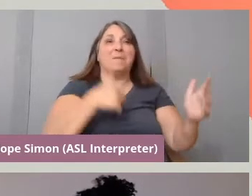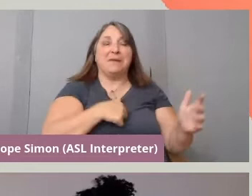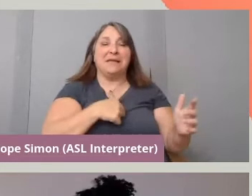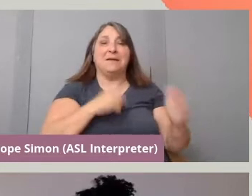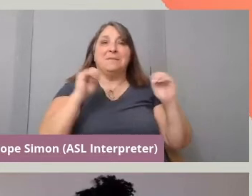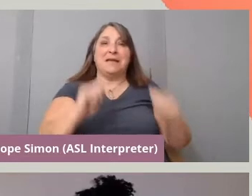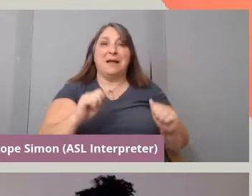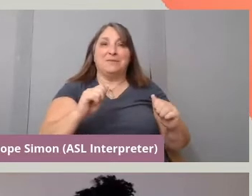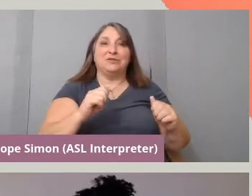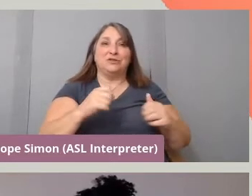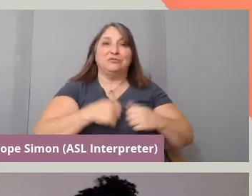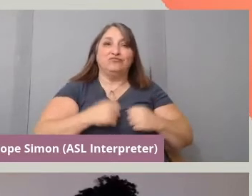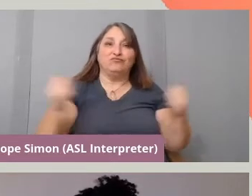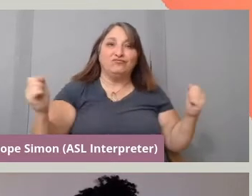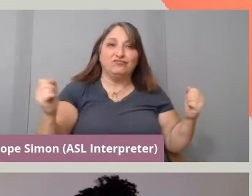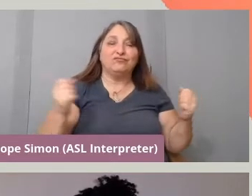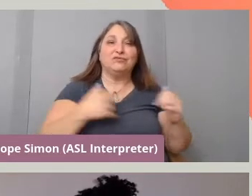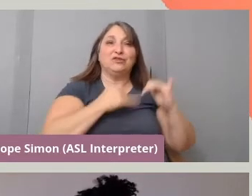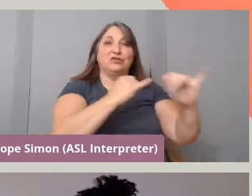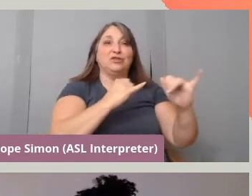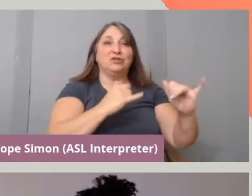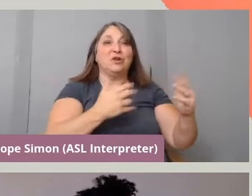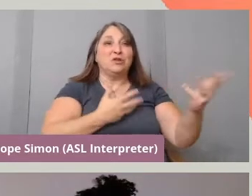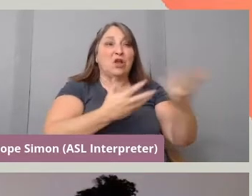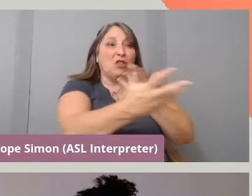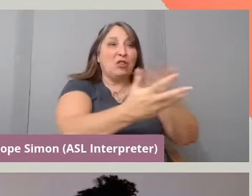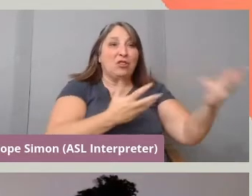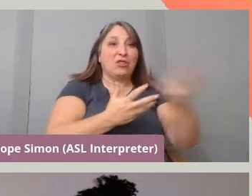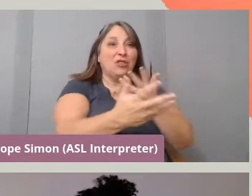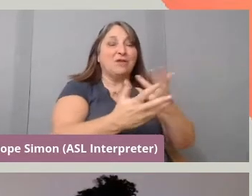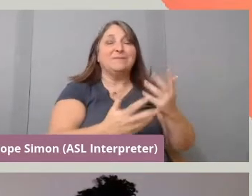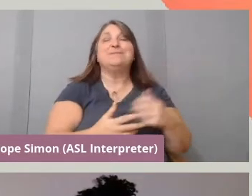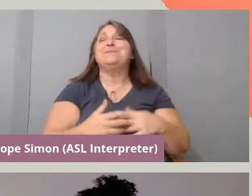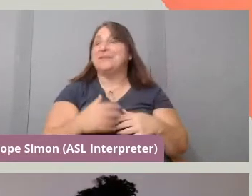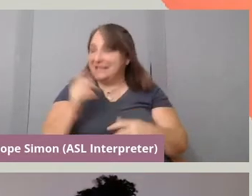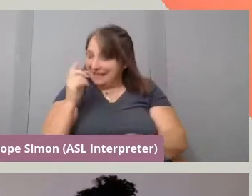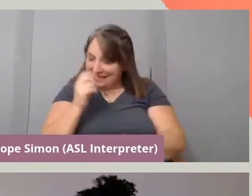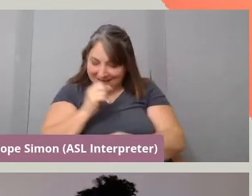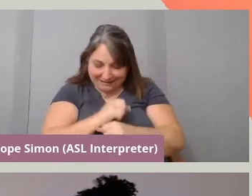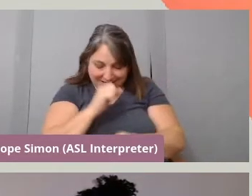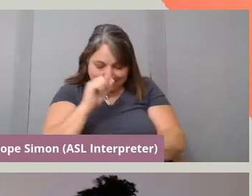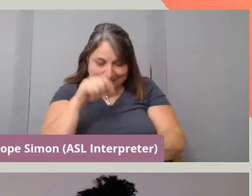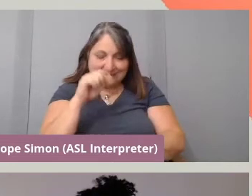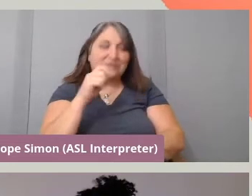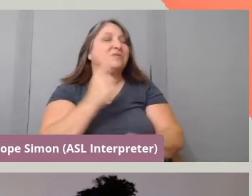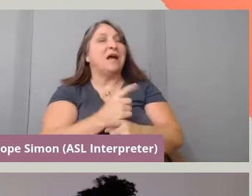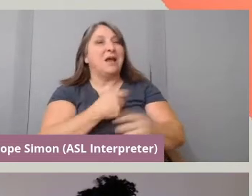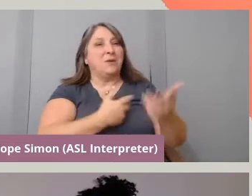So basically making it a give and take, right? Yeah, because I think that's how we really,